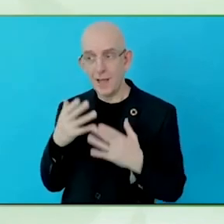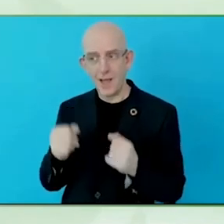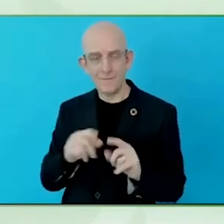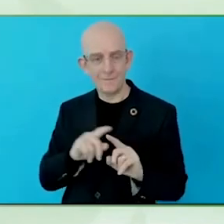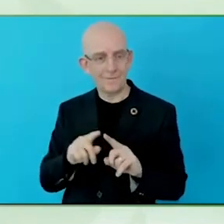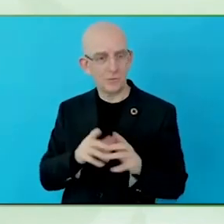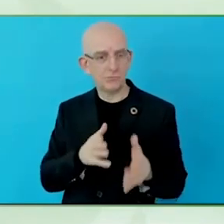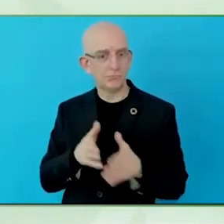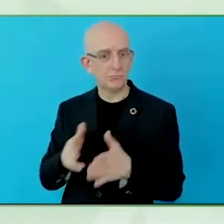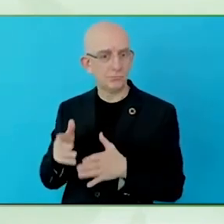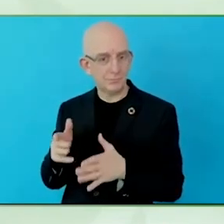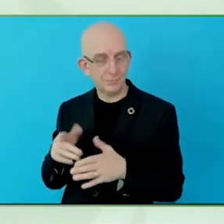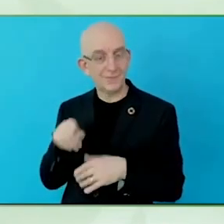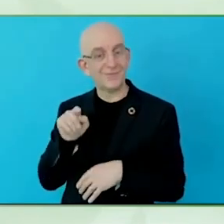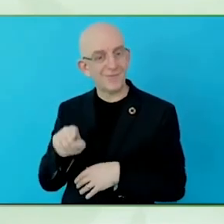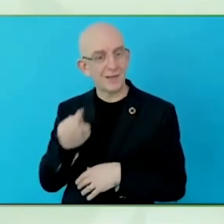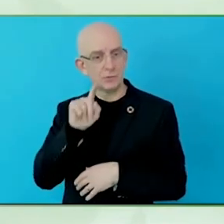The stigma is very strong in that.